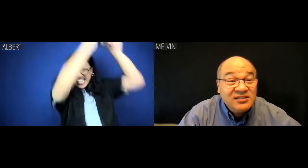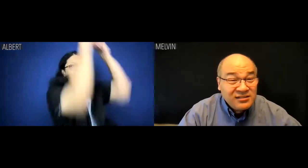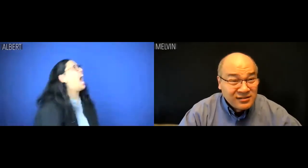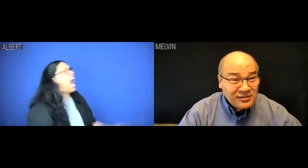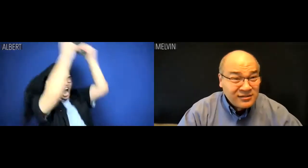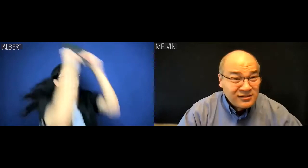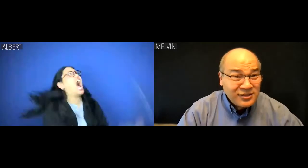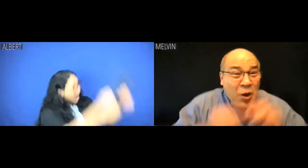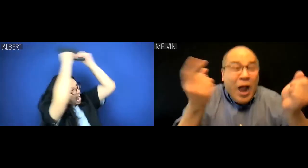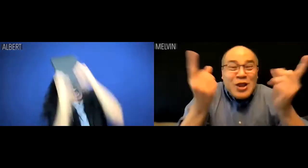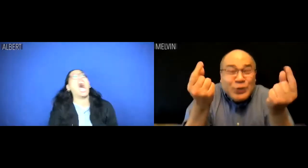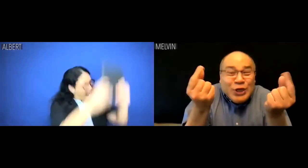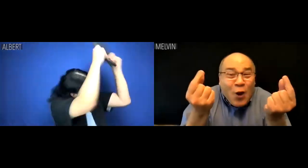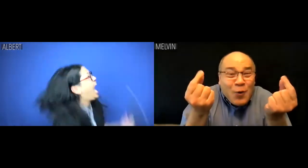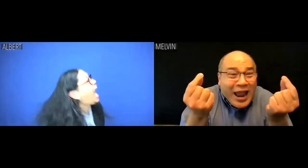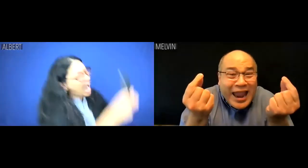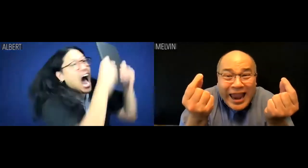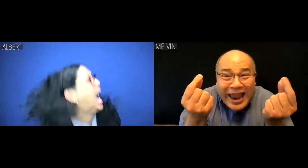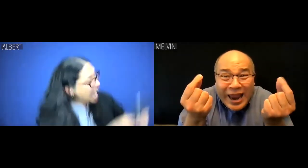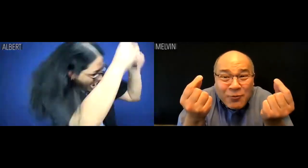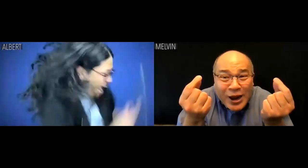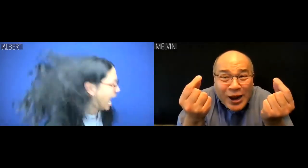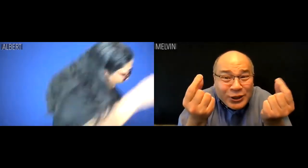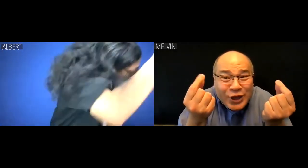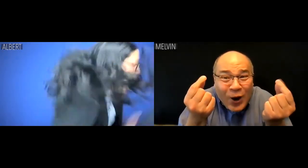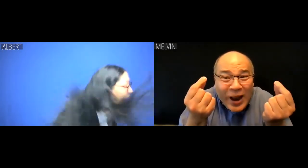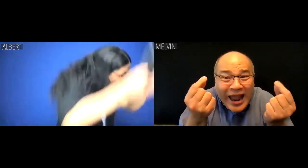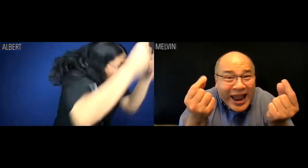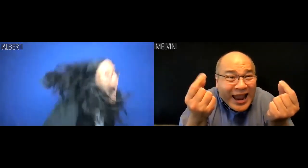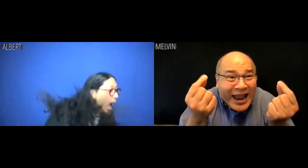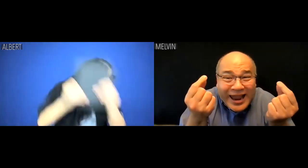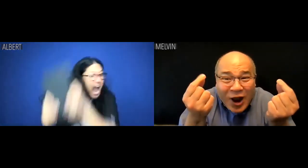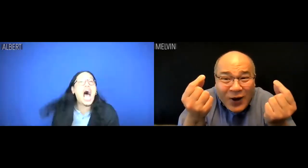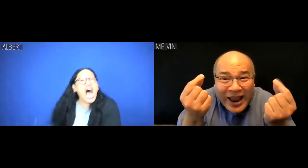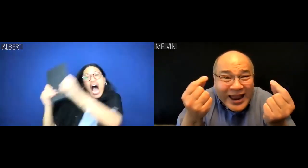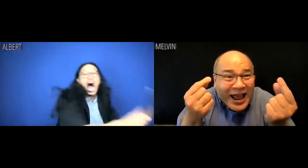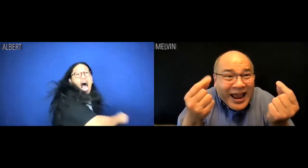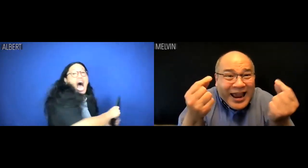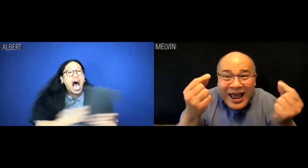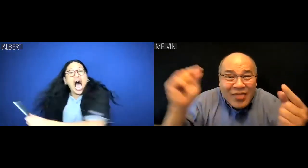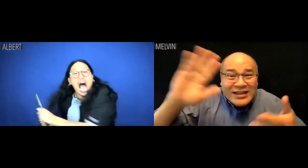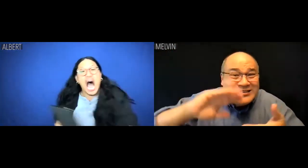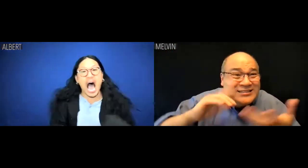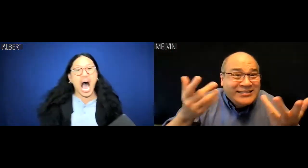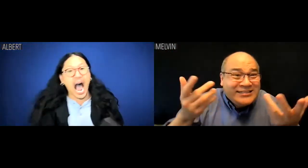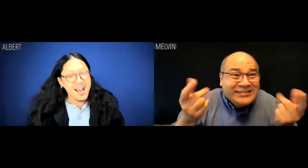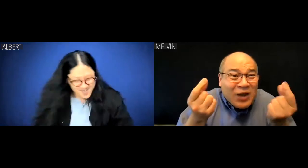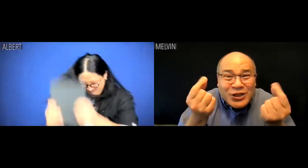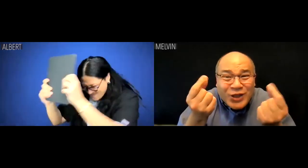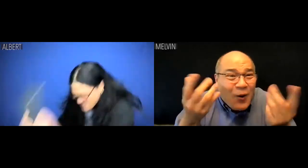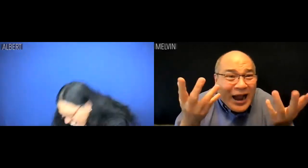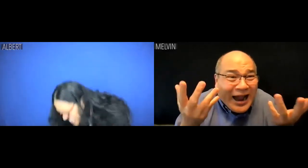HRRRUHHH! Melvin: What -- what are you doing?